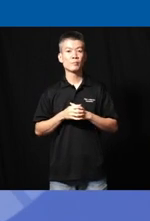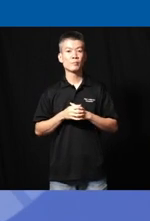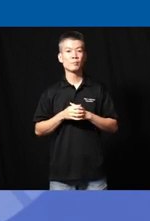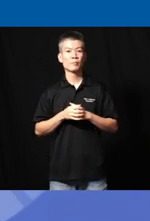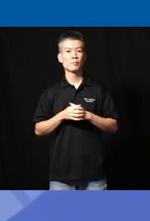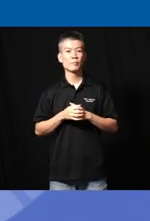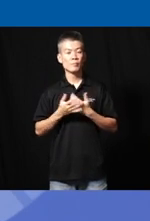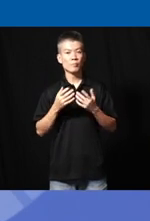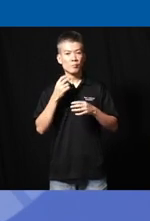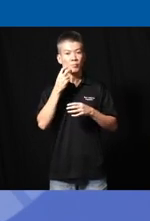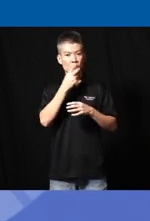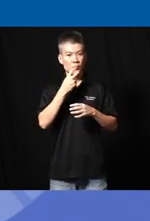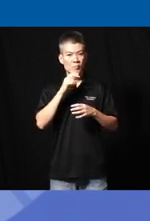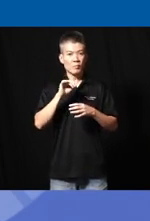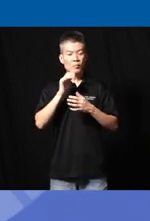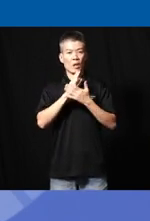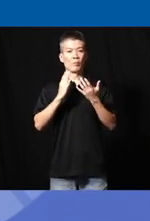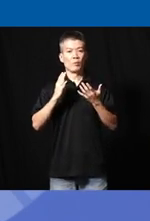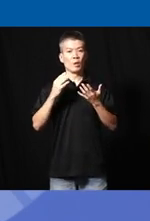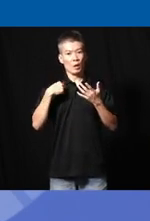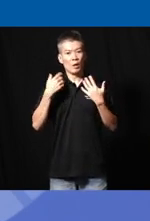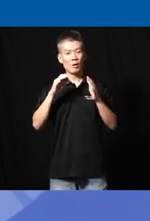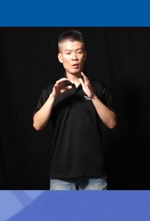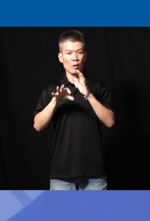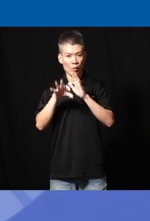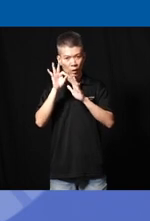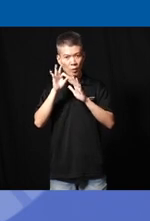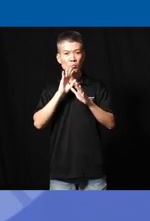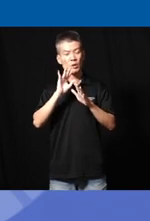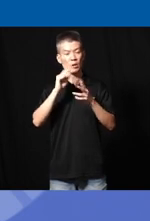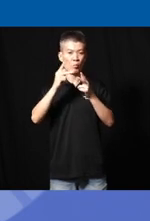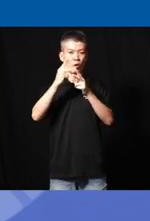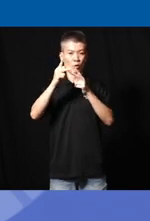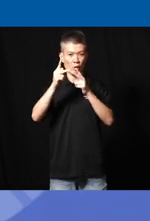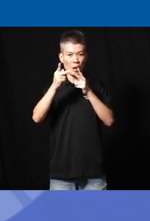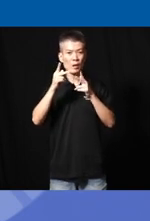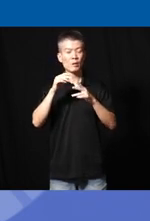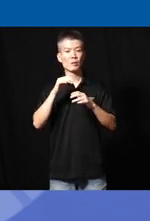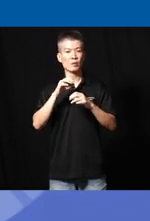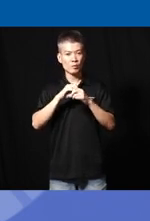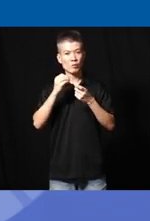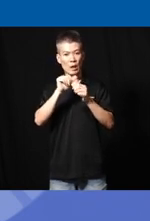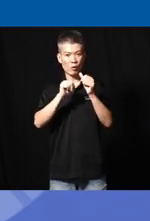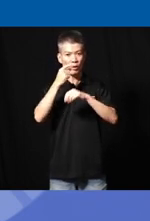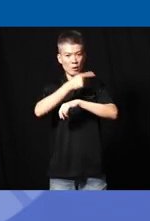um speech is something that I've been find finding to be prioritized in uh the everyday interactions